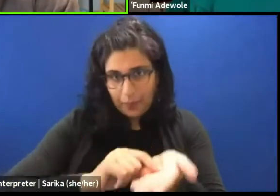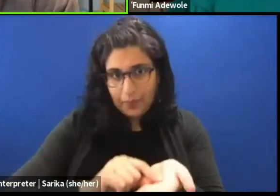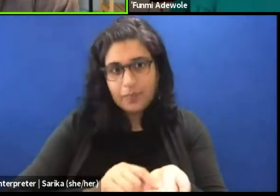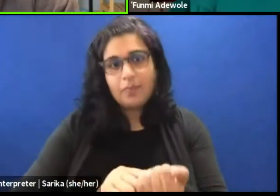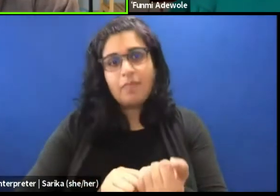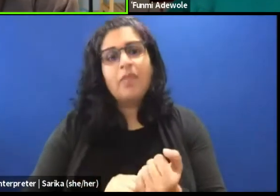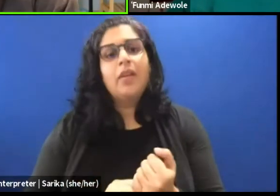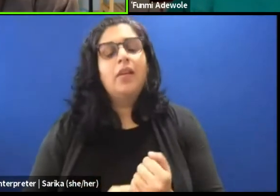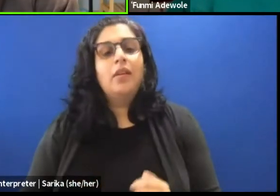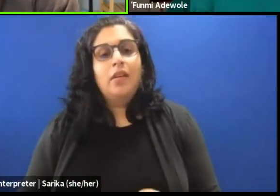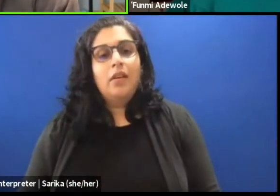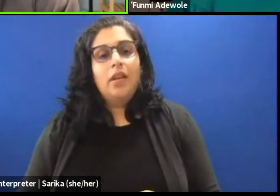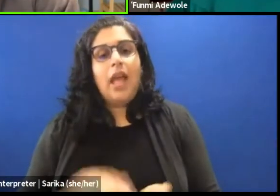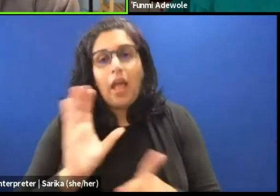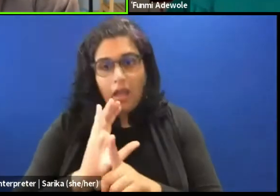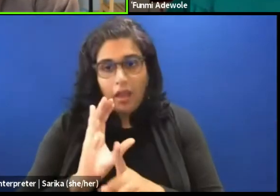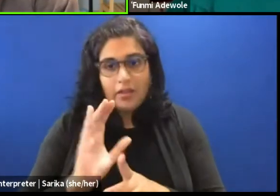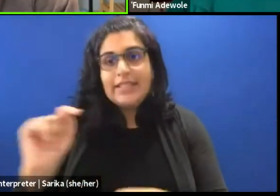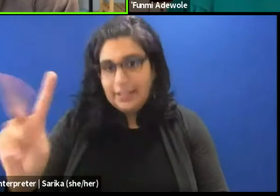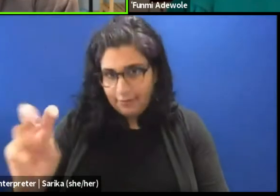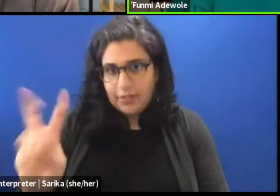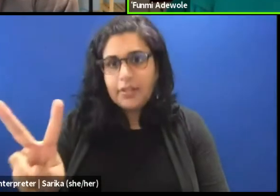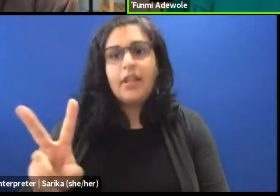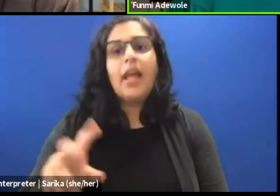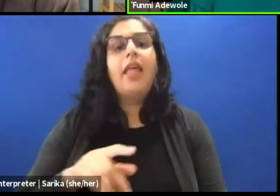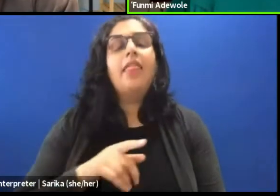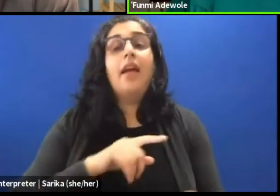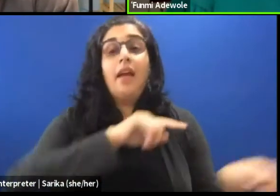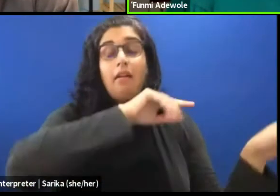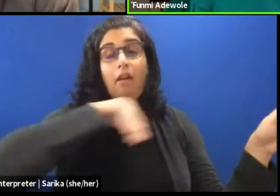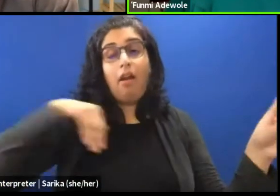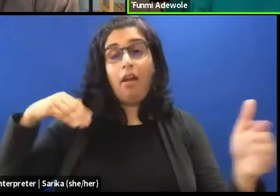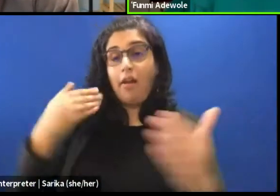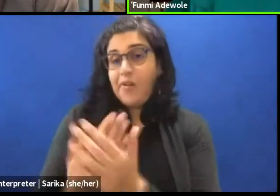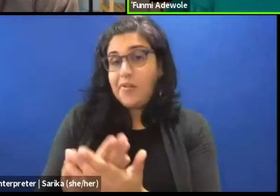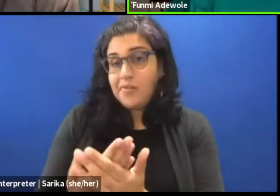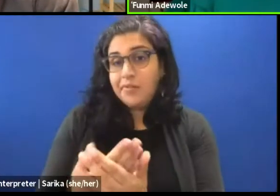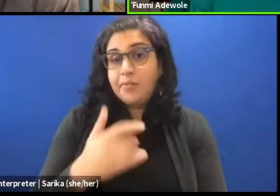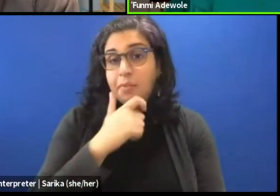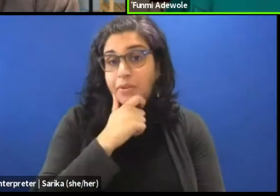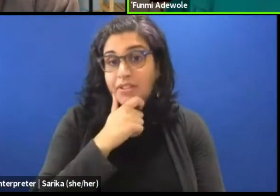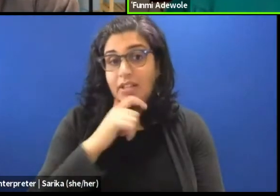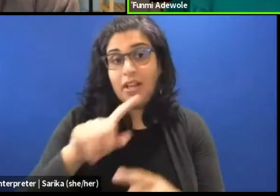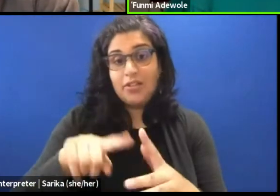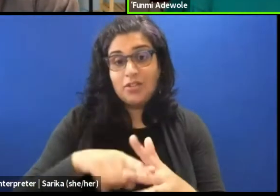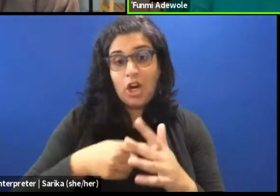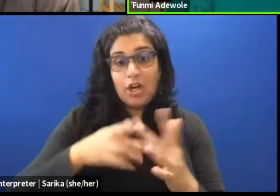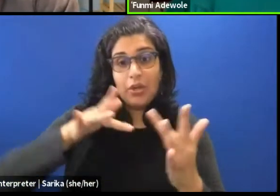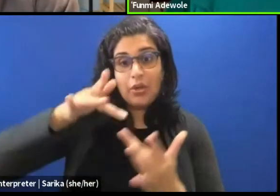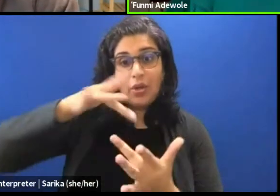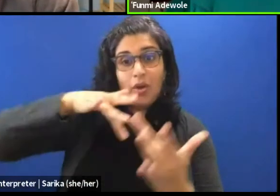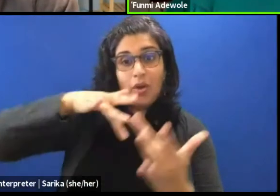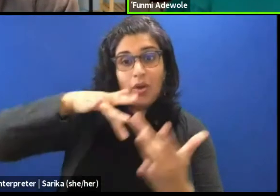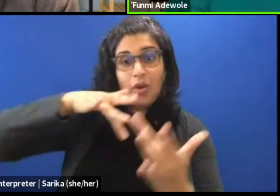And when I came to Britain, I started touring because I started touring with theater companies,